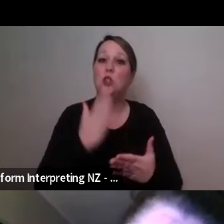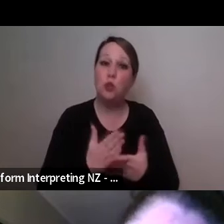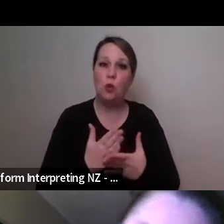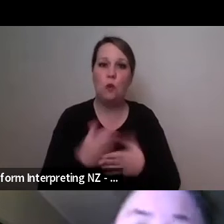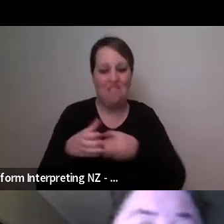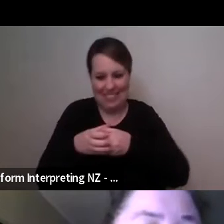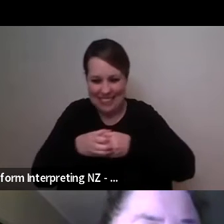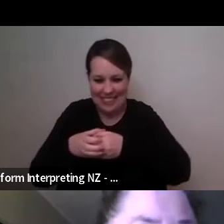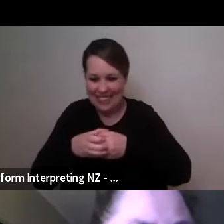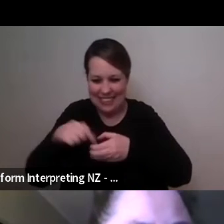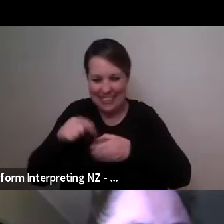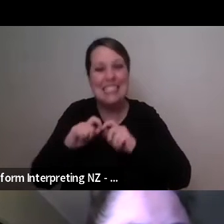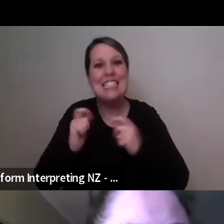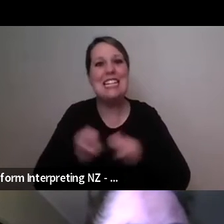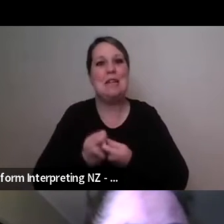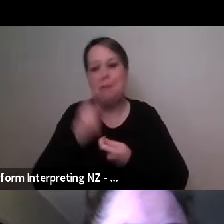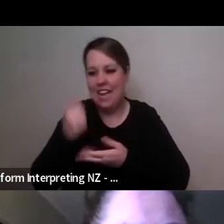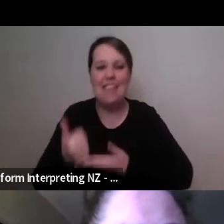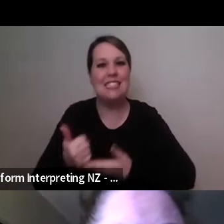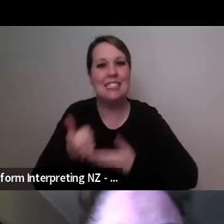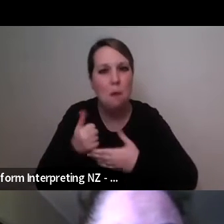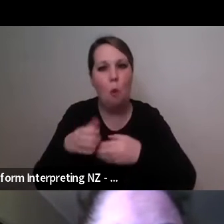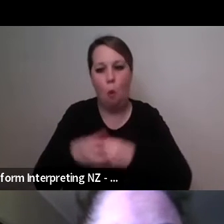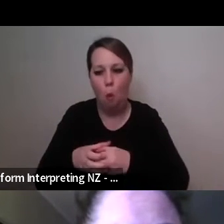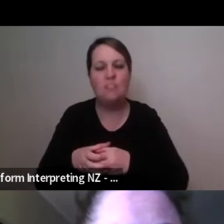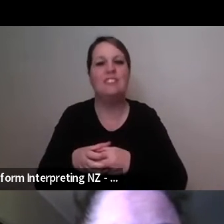willing to support and uh are all there to sort of explore and how we can support each other